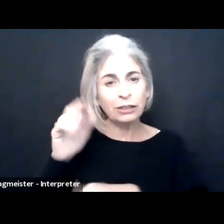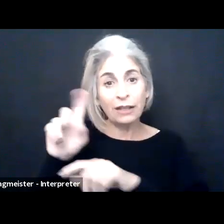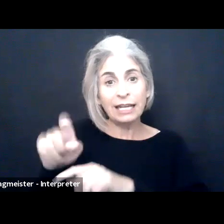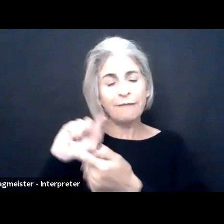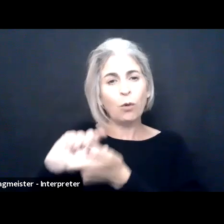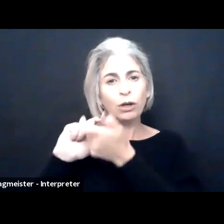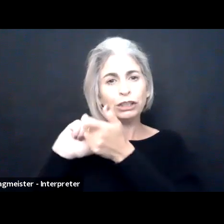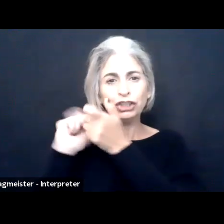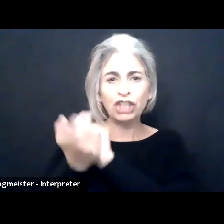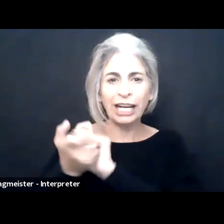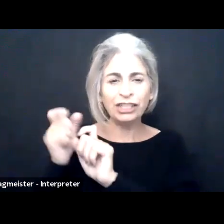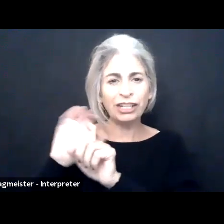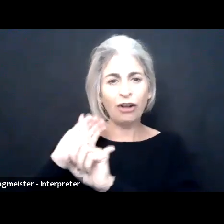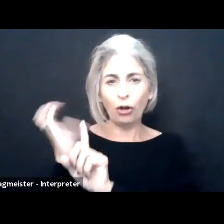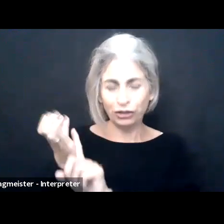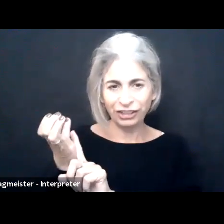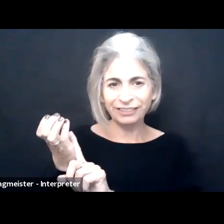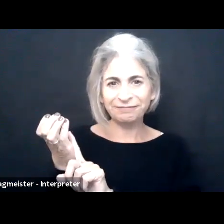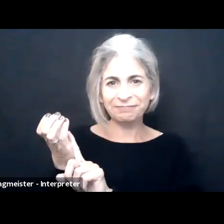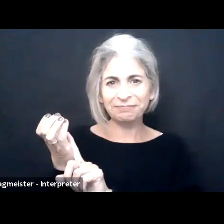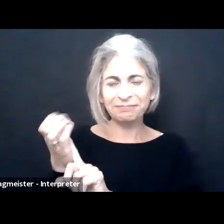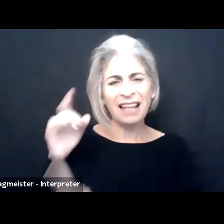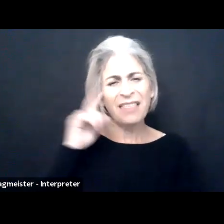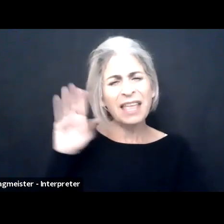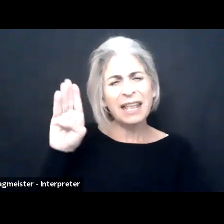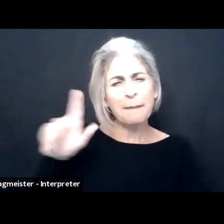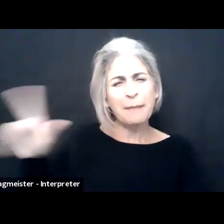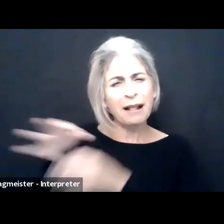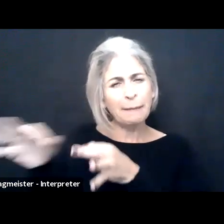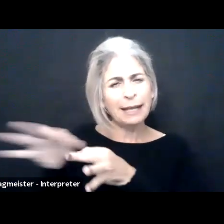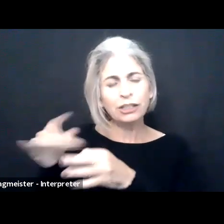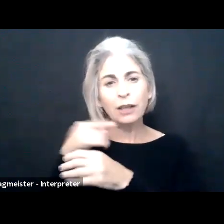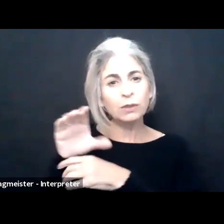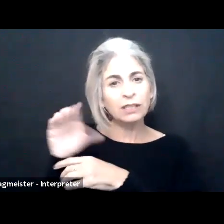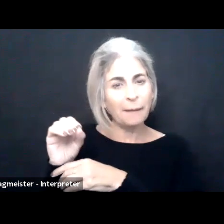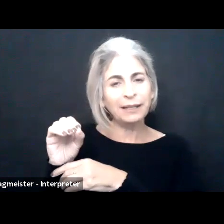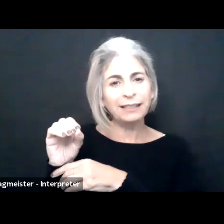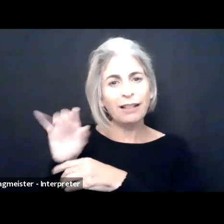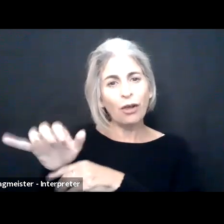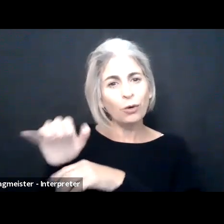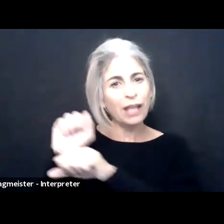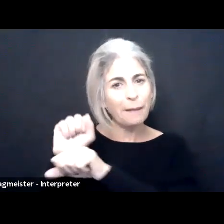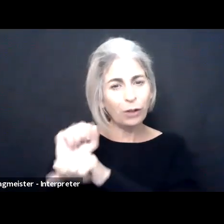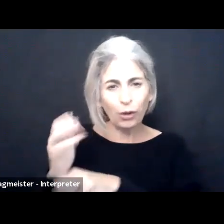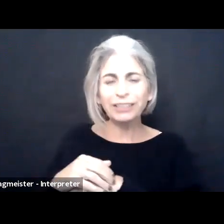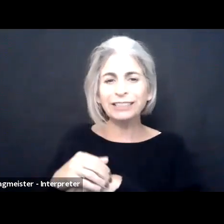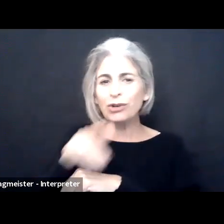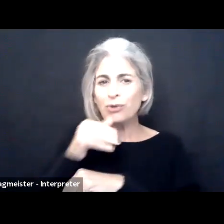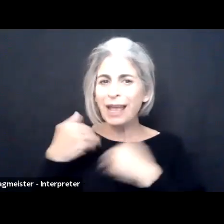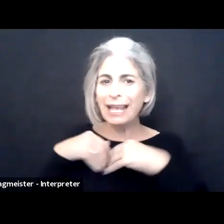which again we heard throughout all the speakers on the need for change in culture, and I think it was that Bill that mentioned that those companies,